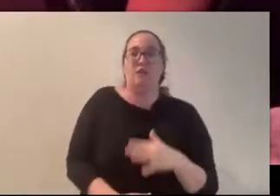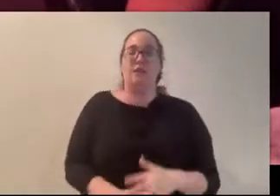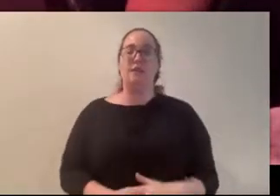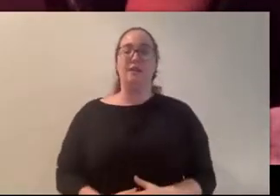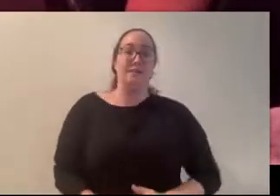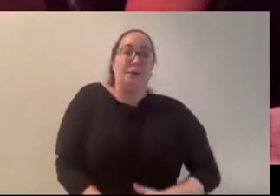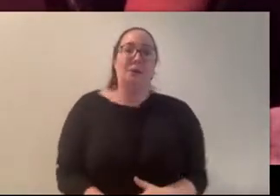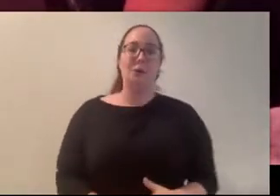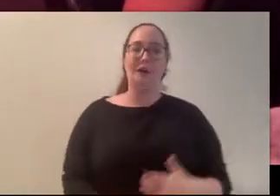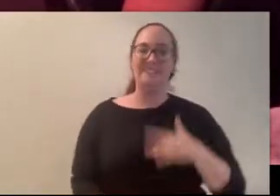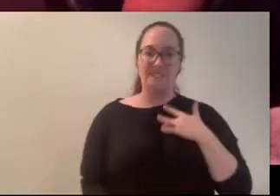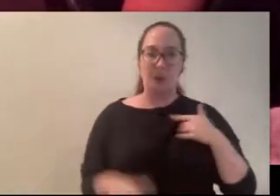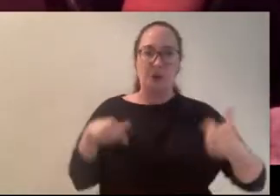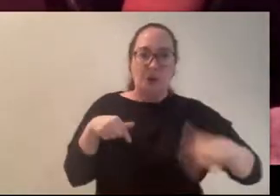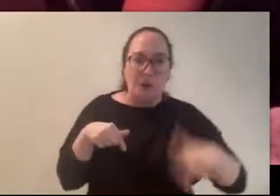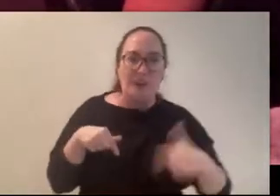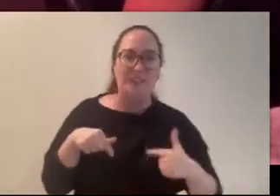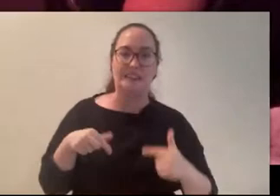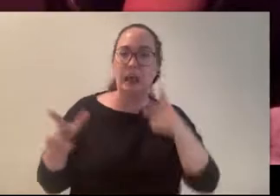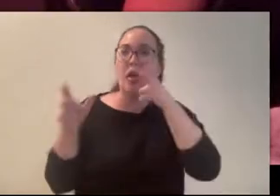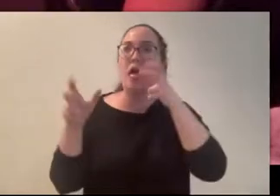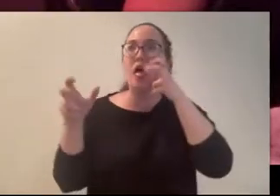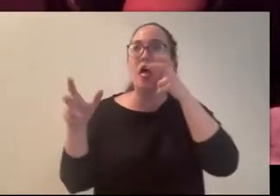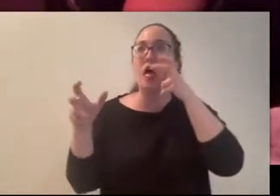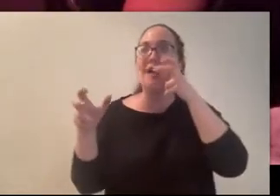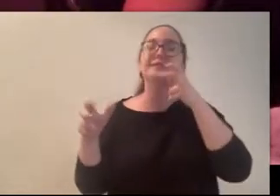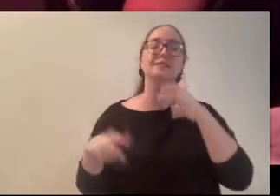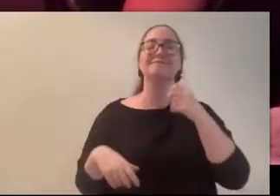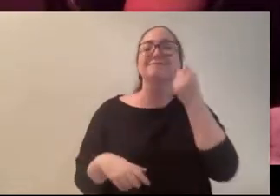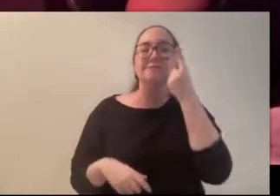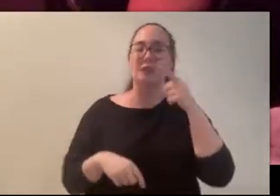made me. Plus, I hope you can't hear it right now but there's.. (Carly) I hope you